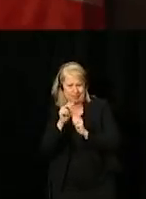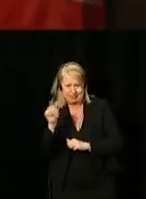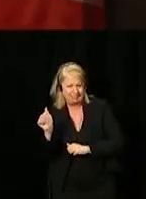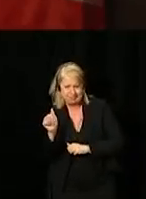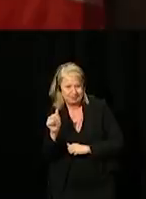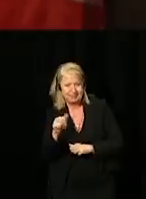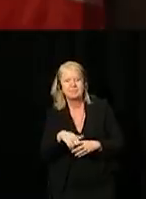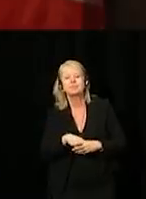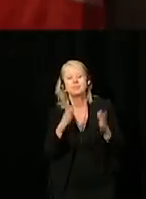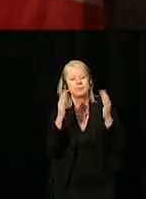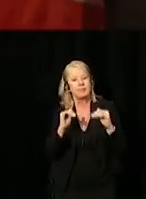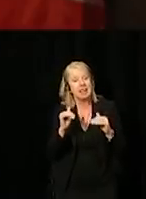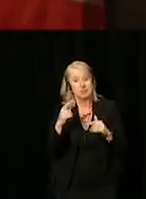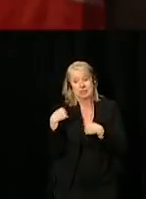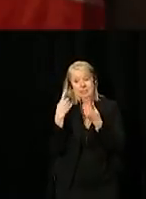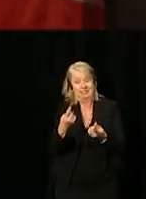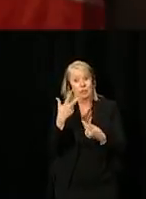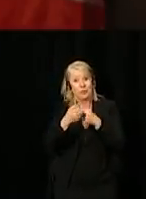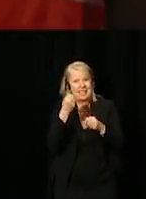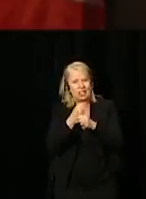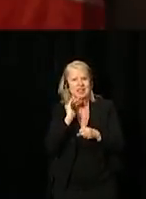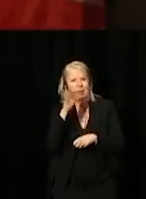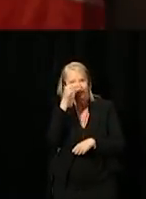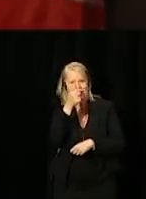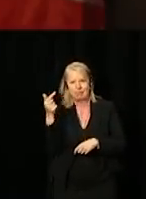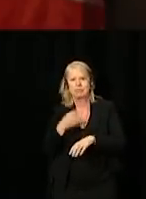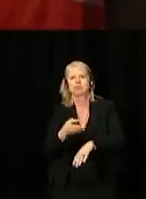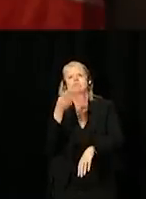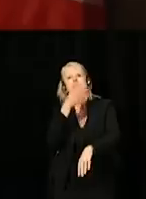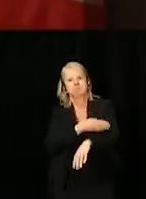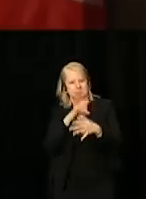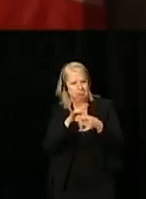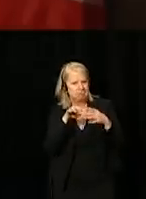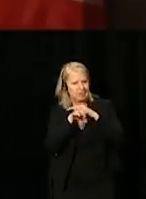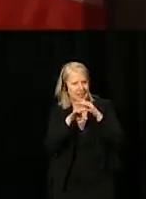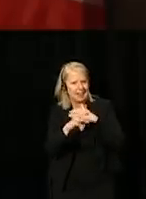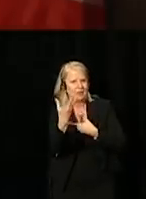And just over three years, our government has taken major steps towards improving accessibility and inclusion in Canada.